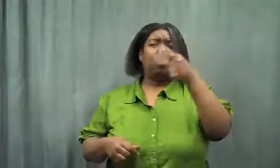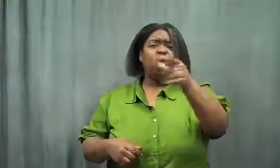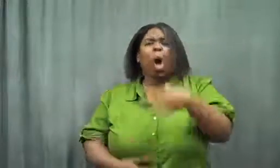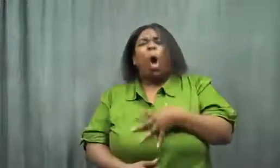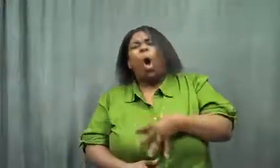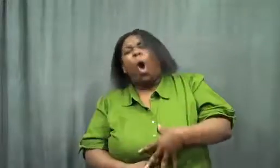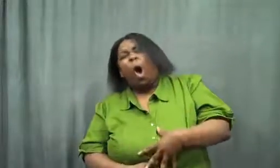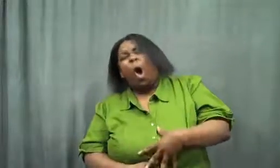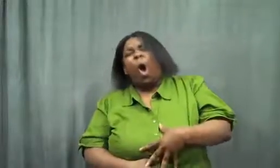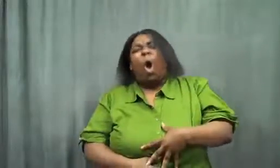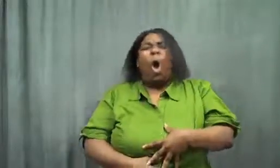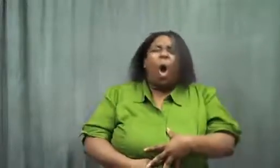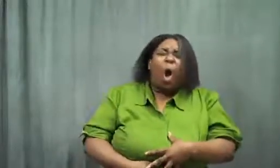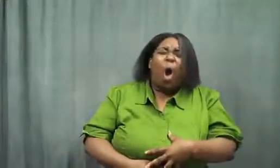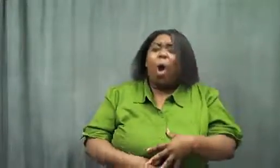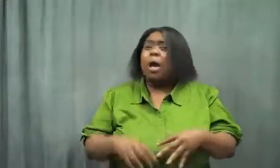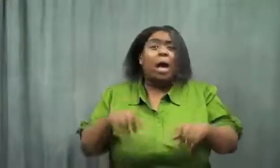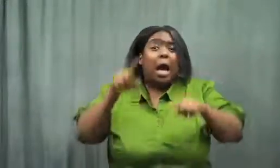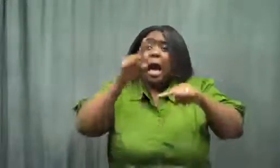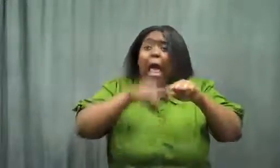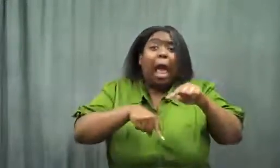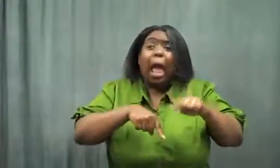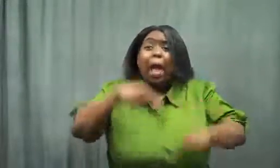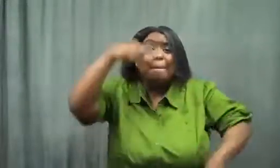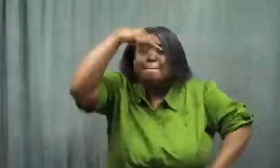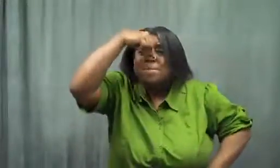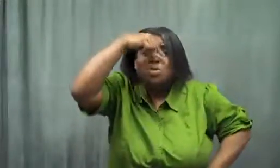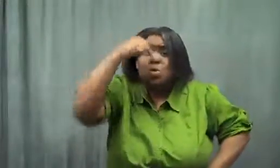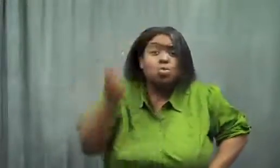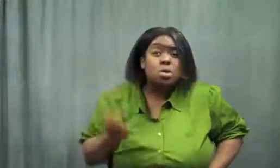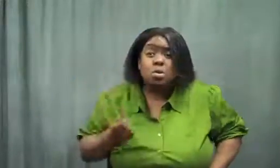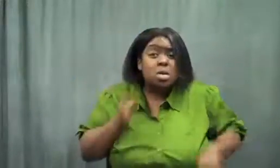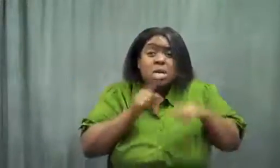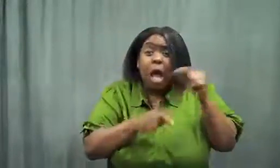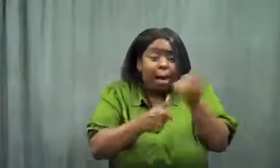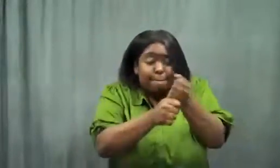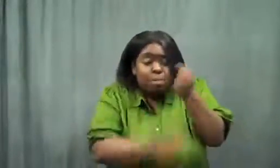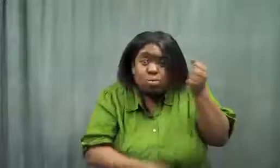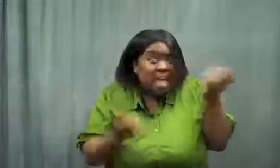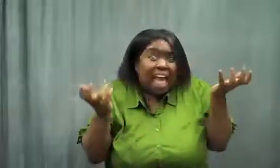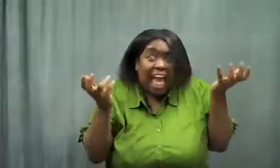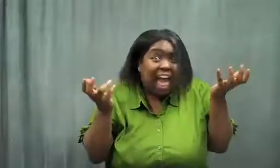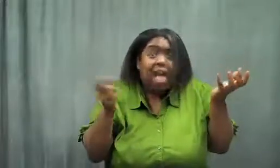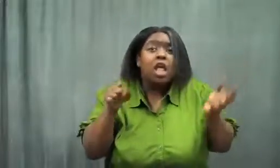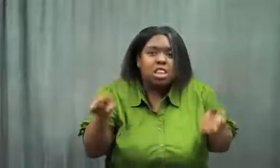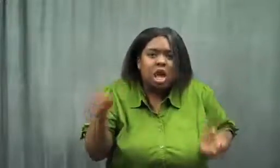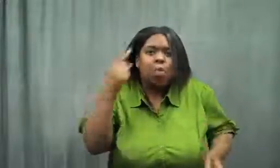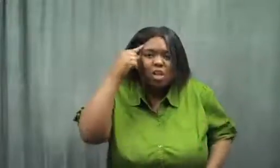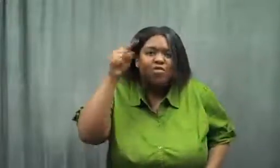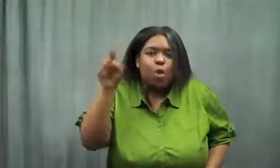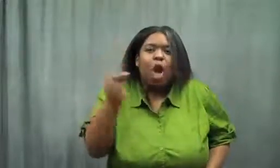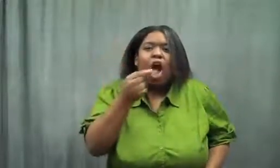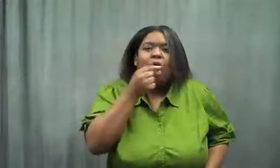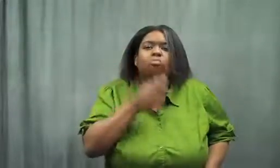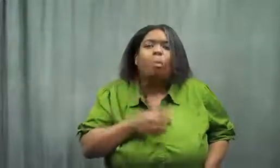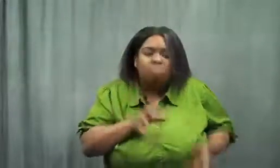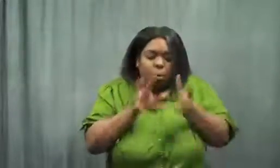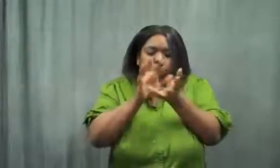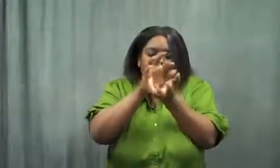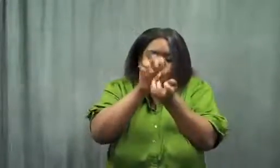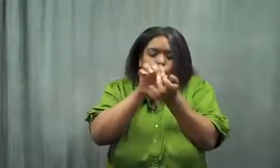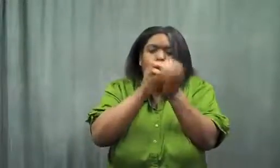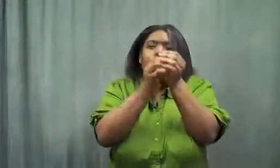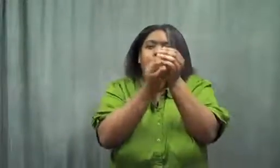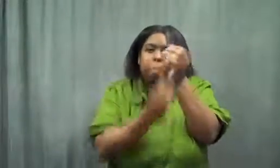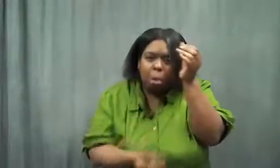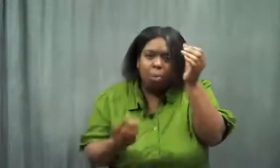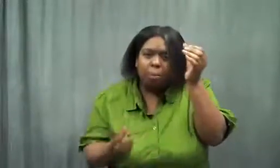She gestured, "When you can't poo, this helps you poo!"